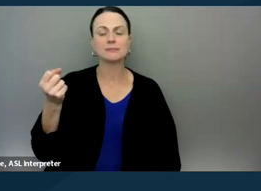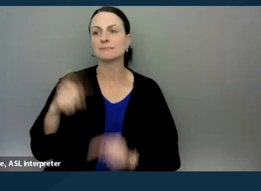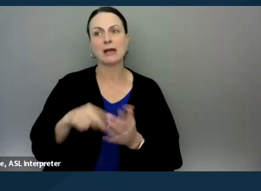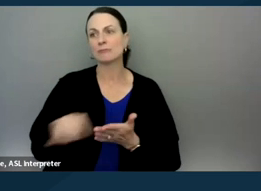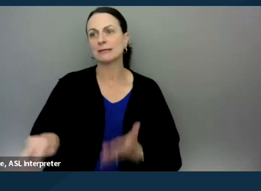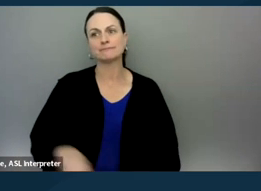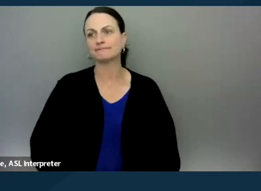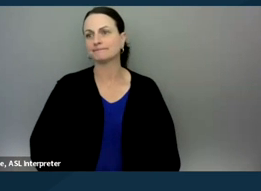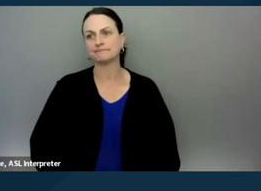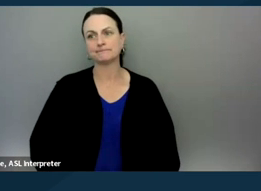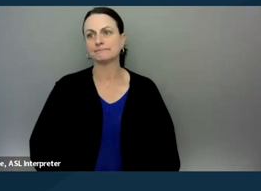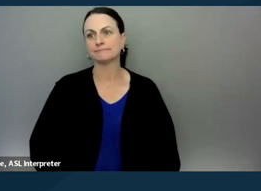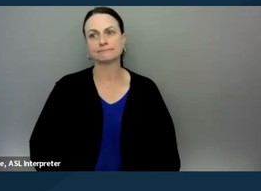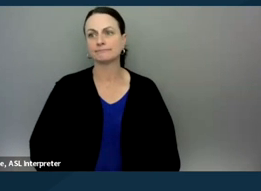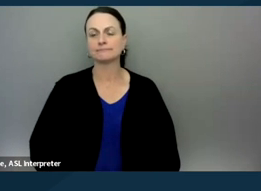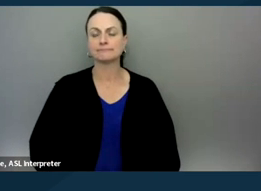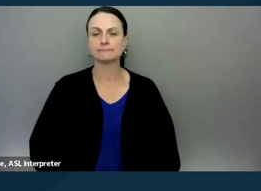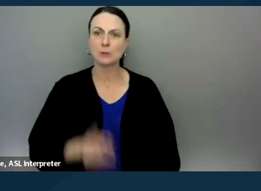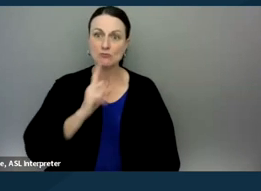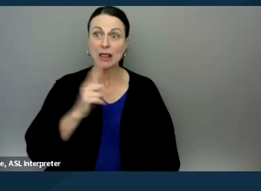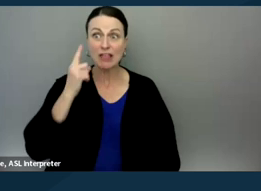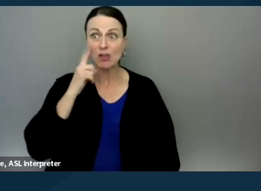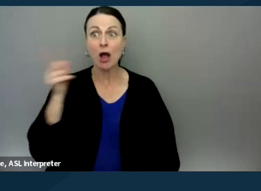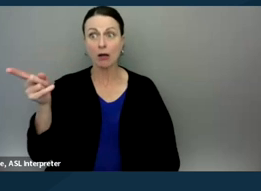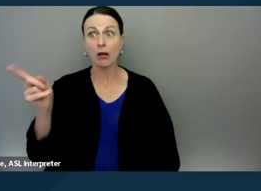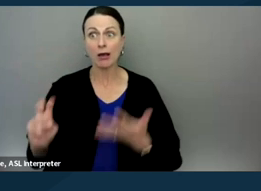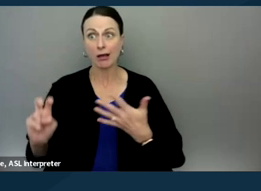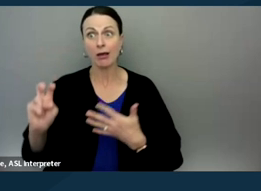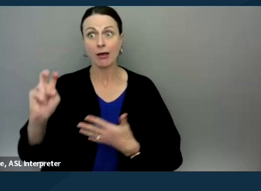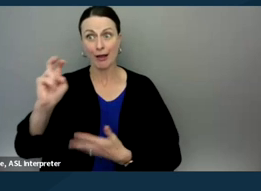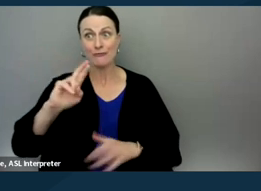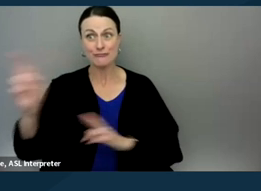and really thought that he was on track for graduation and has straight A's